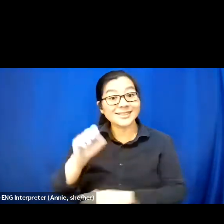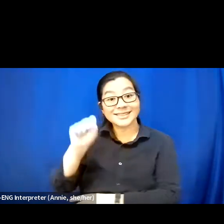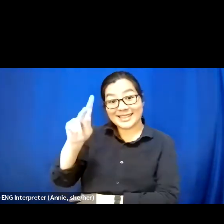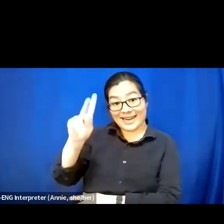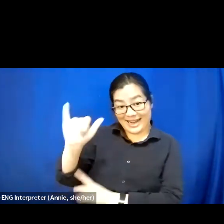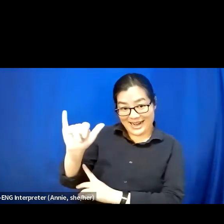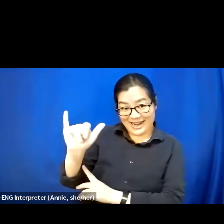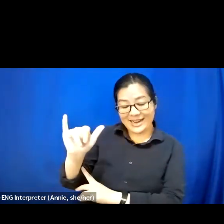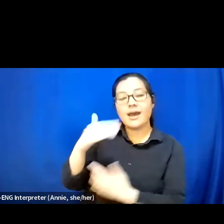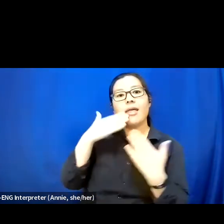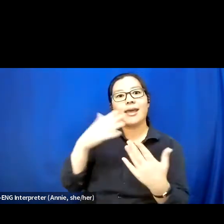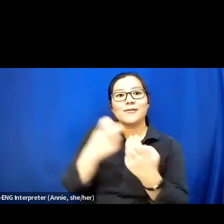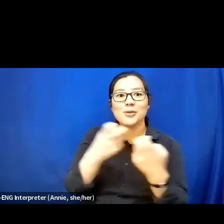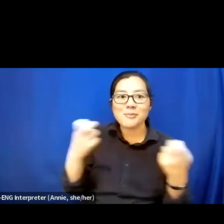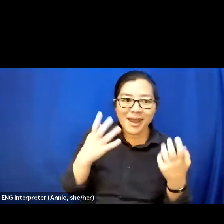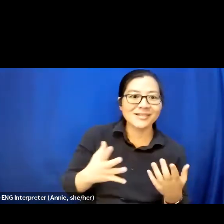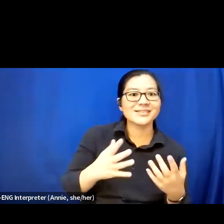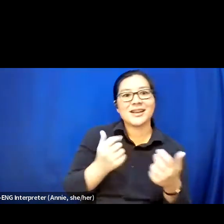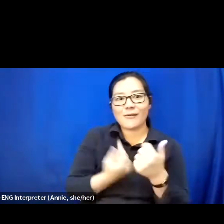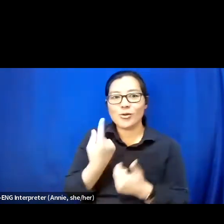and our panelists for all being a part of this. Thank you, Sky.